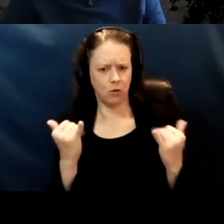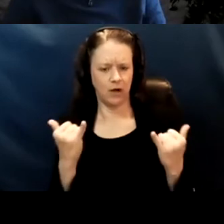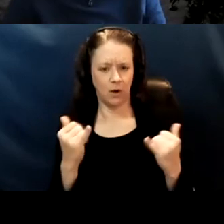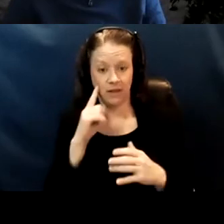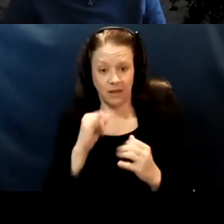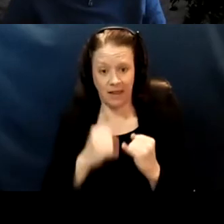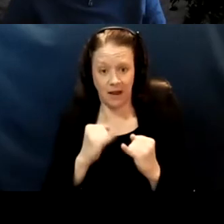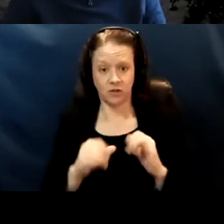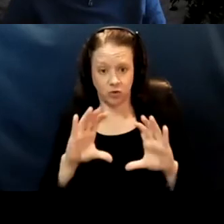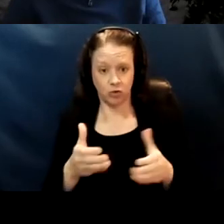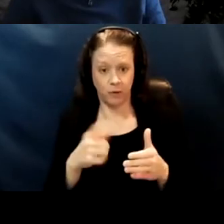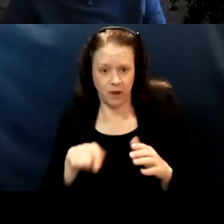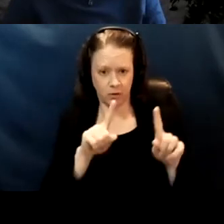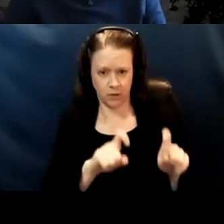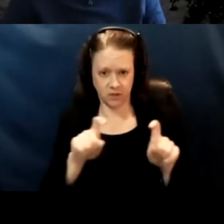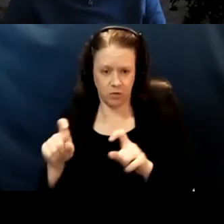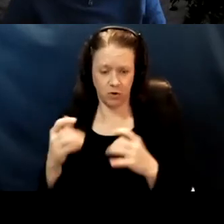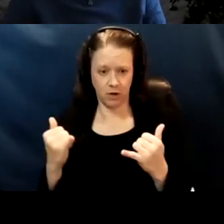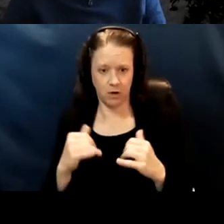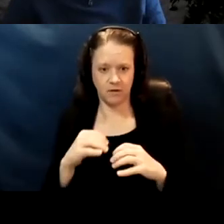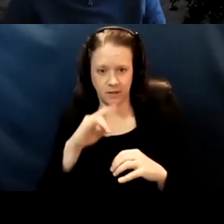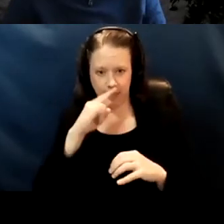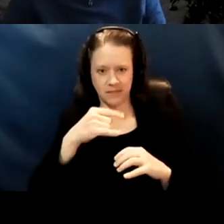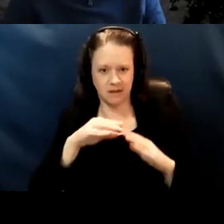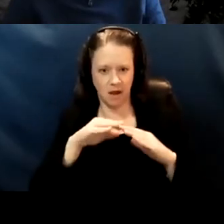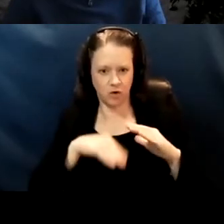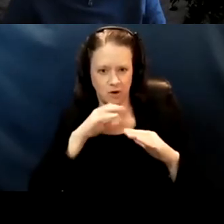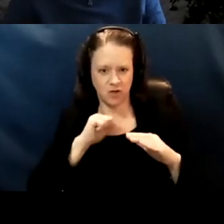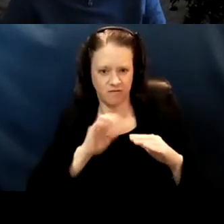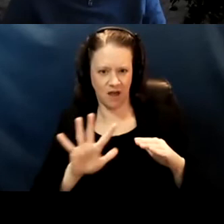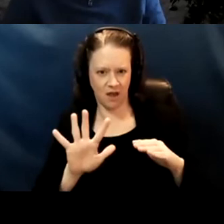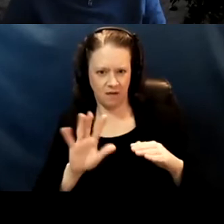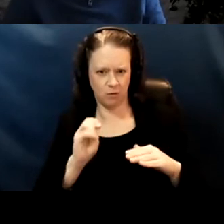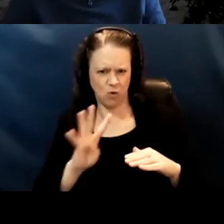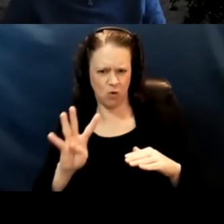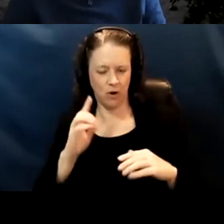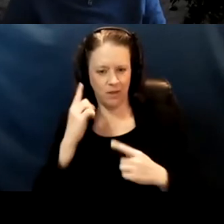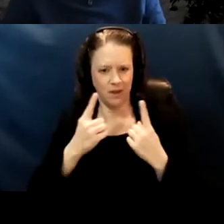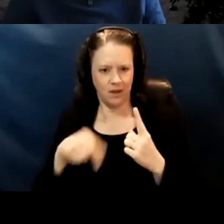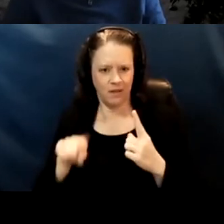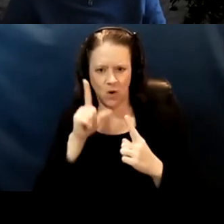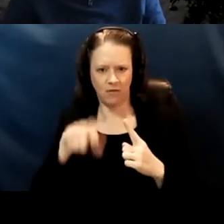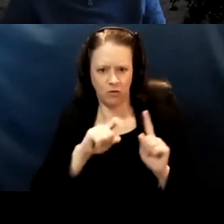at and testing is maybe those under five or four thinking that they don't need to go to school yet. Right?